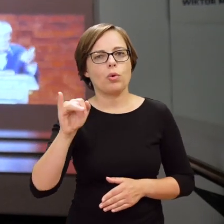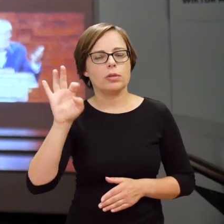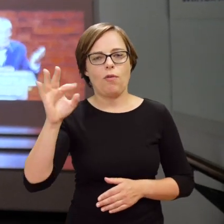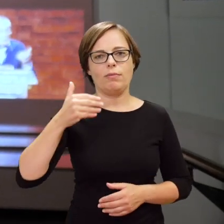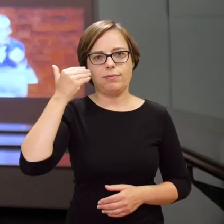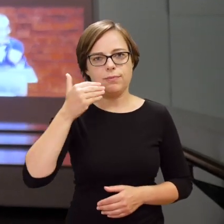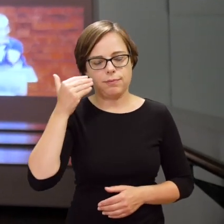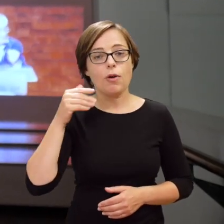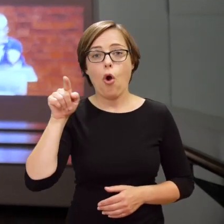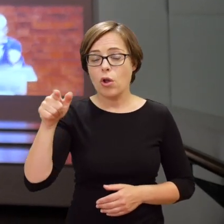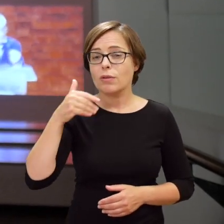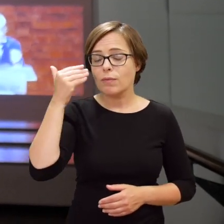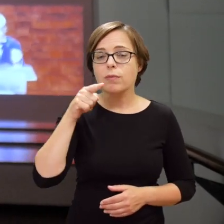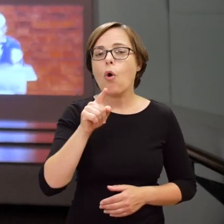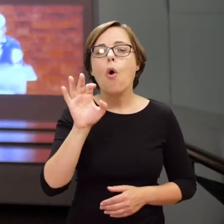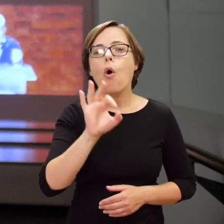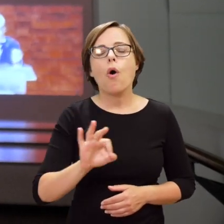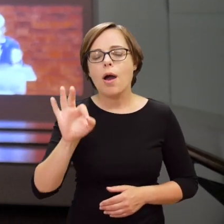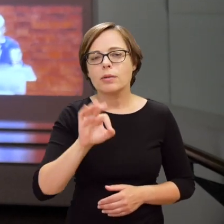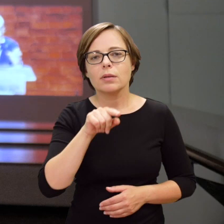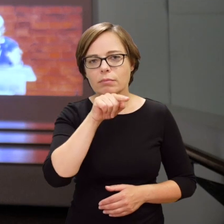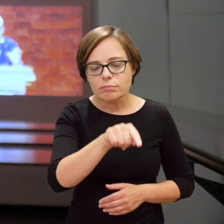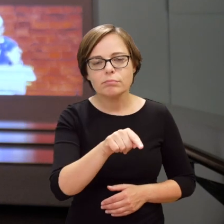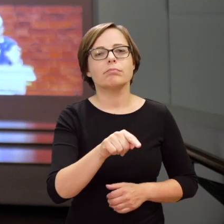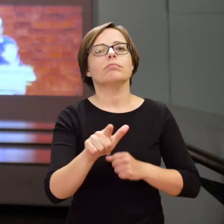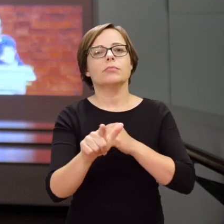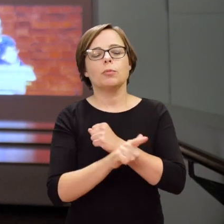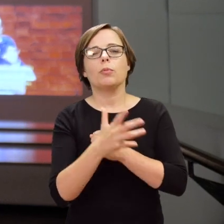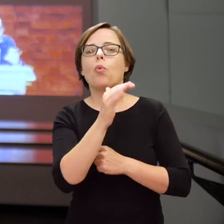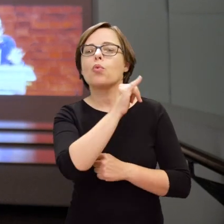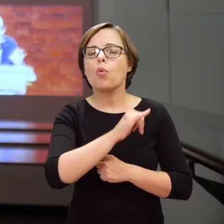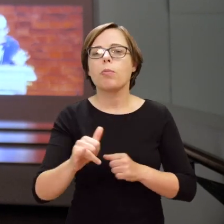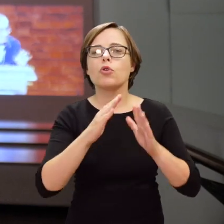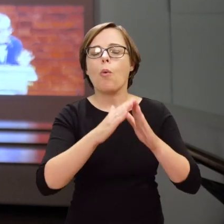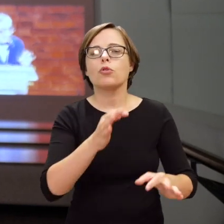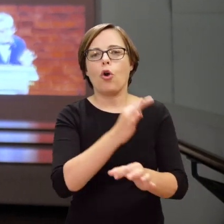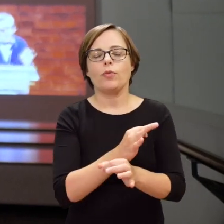on the occasion of the 75th anniversary of the liberation of Auschwitz-Birkenau.